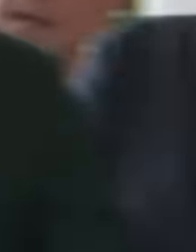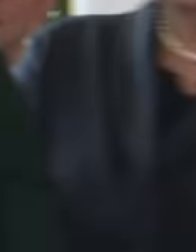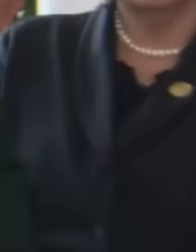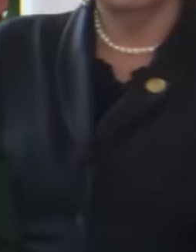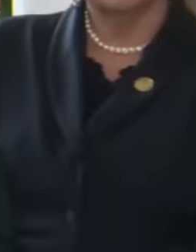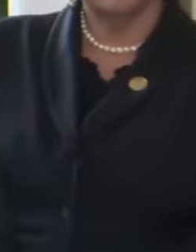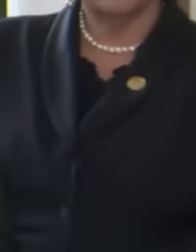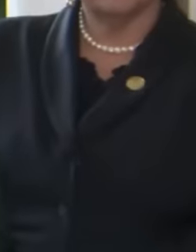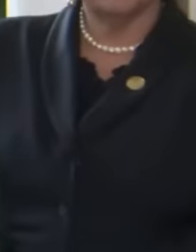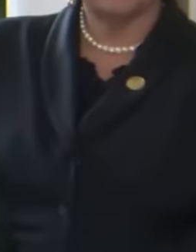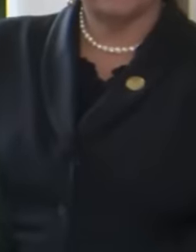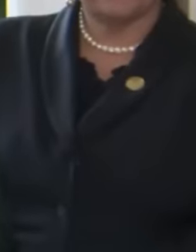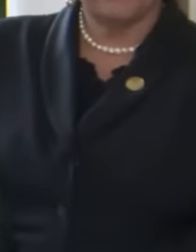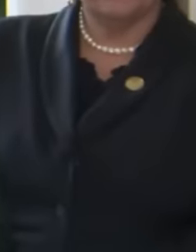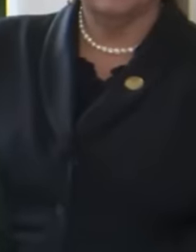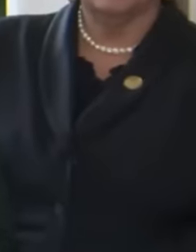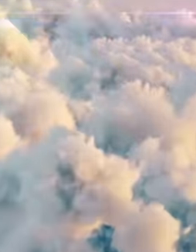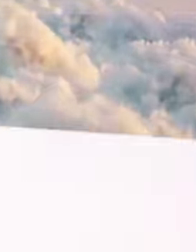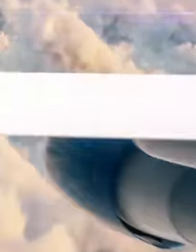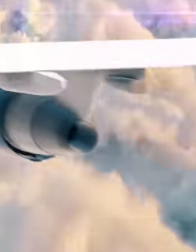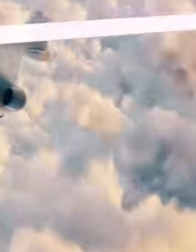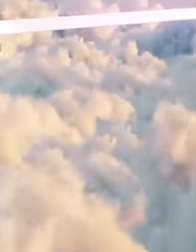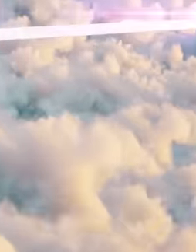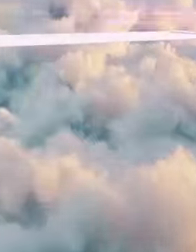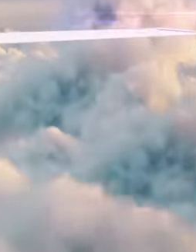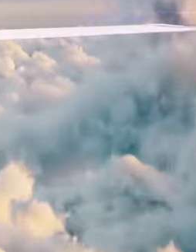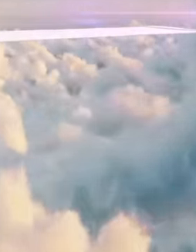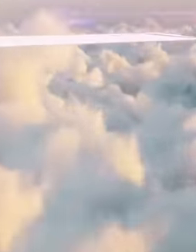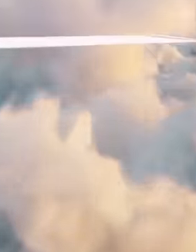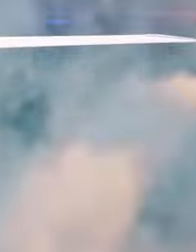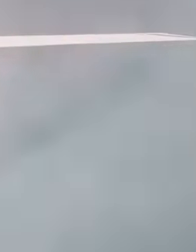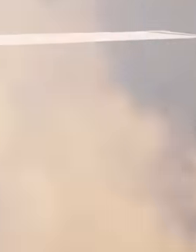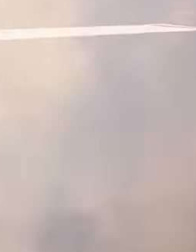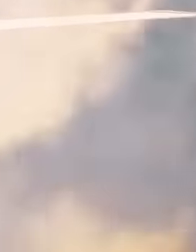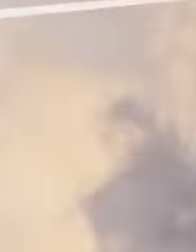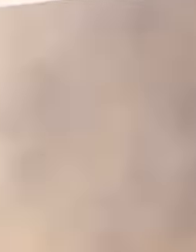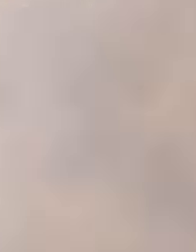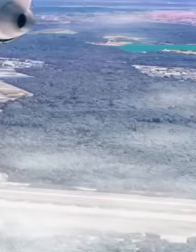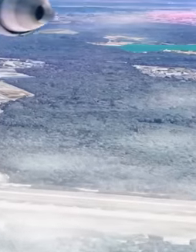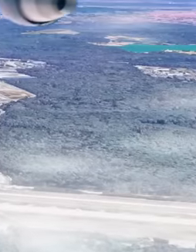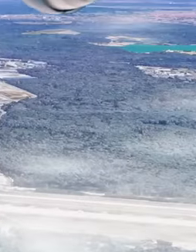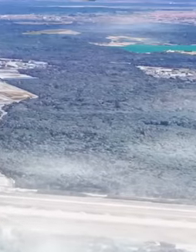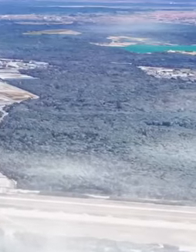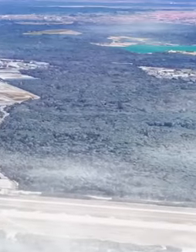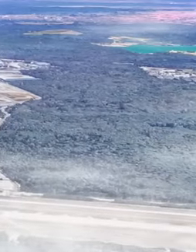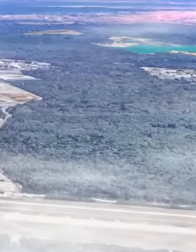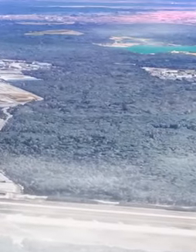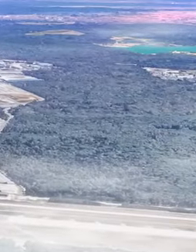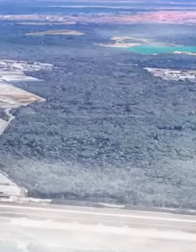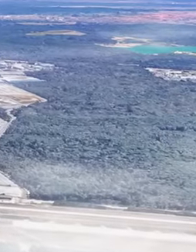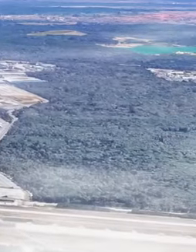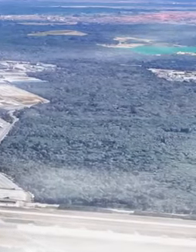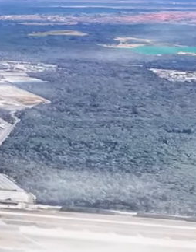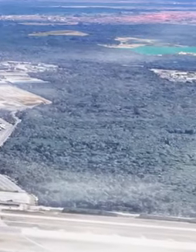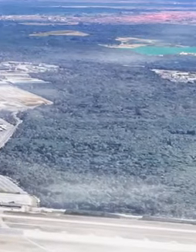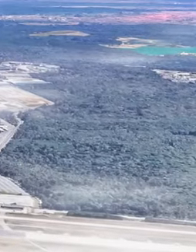Novoa fled to the United States to receive advice on the acts he had committed at